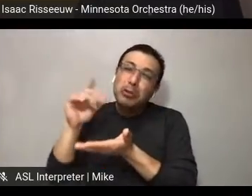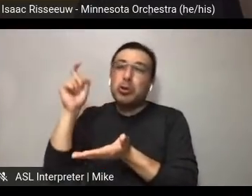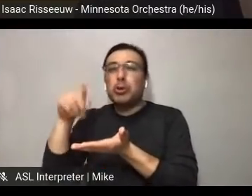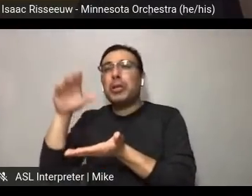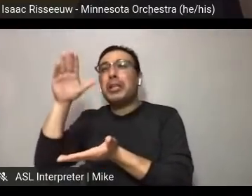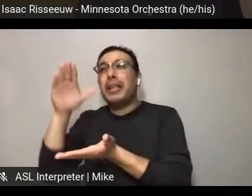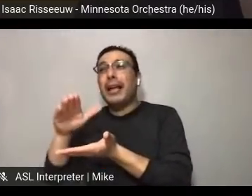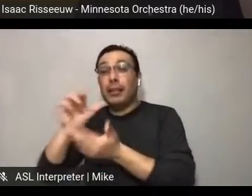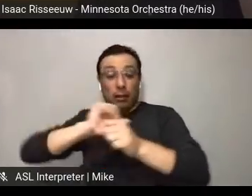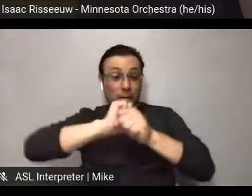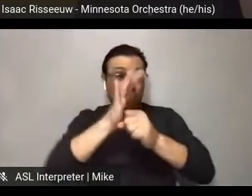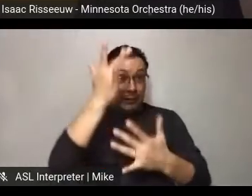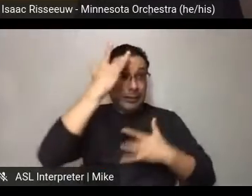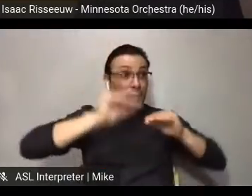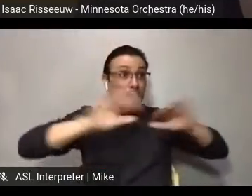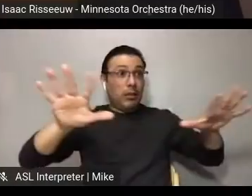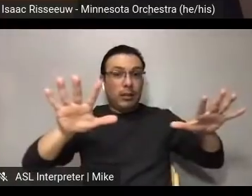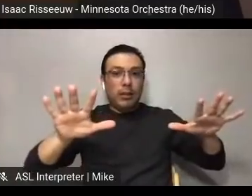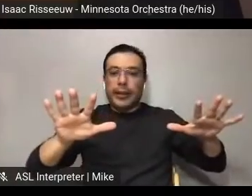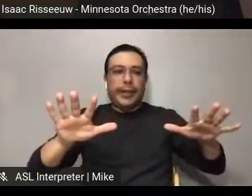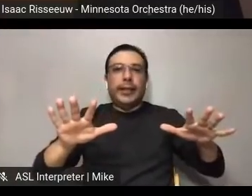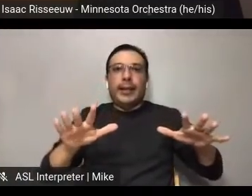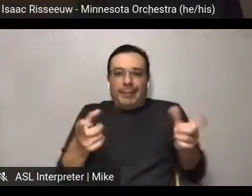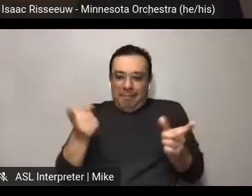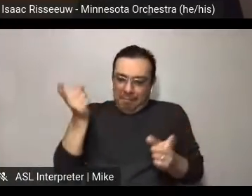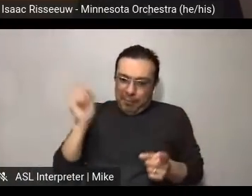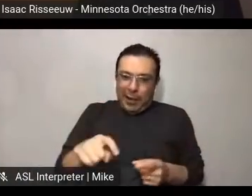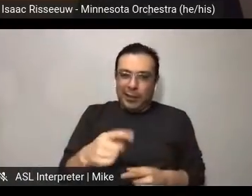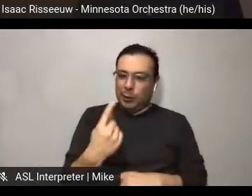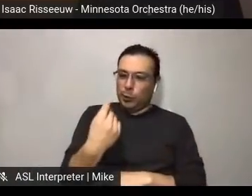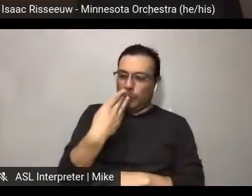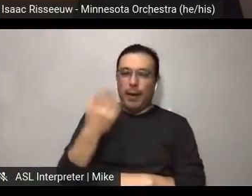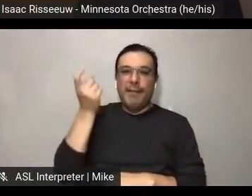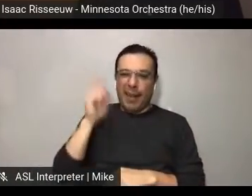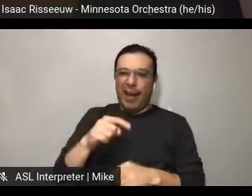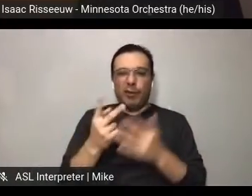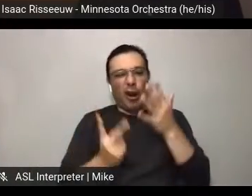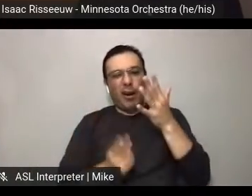had to kind of kick it into gear. In terms of artistic production team and